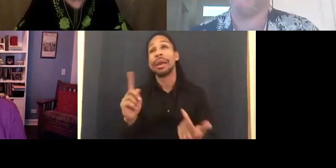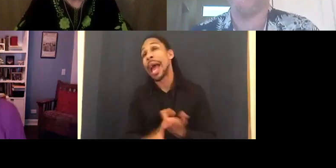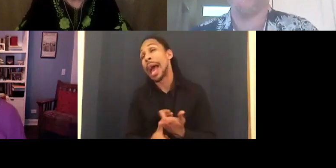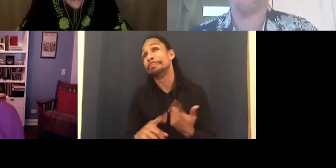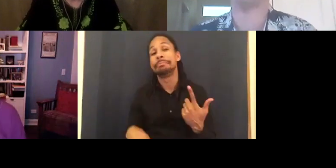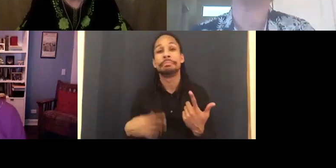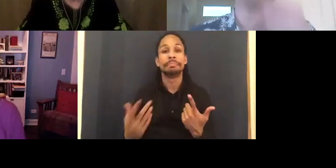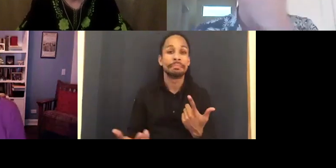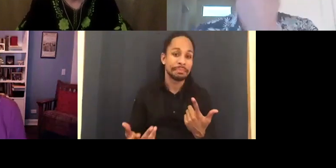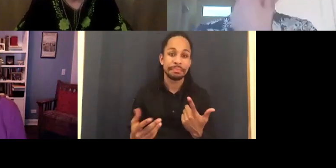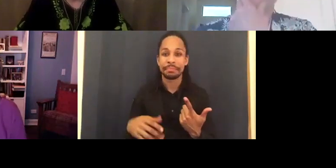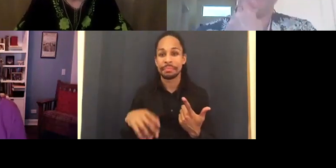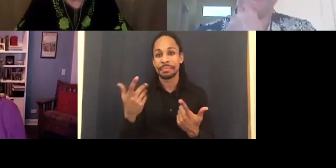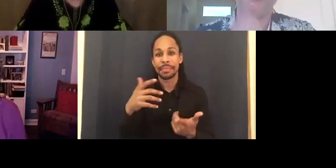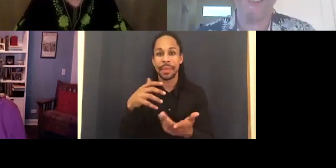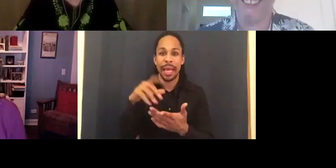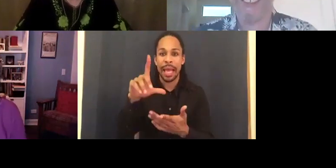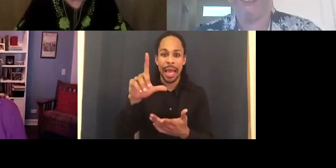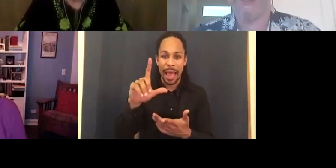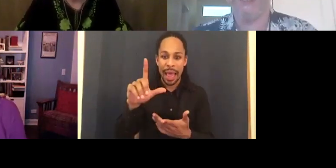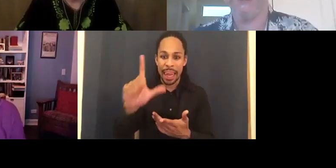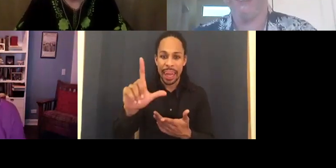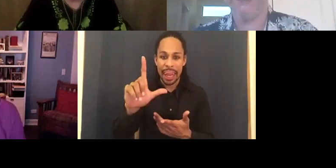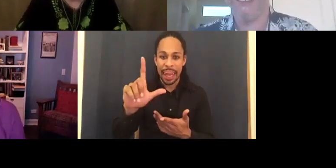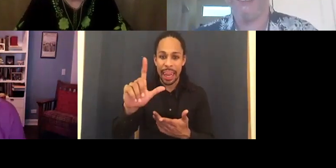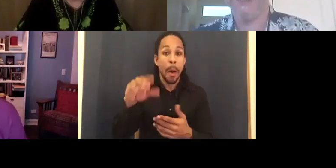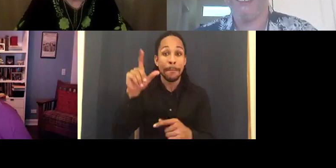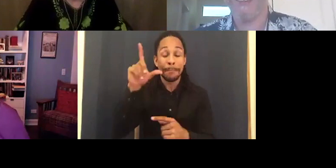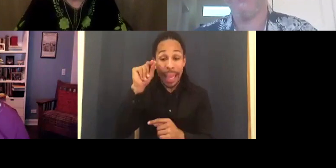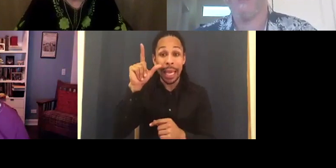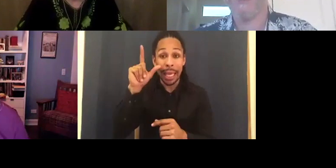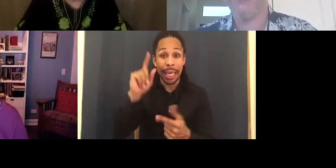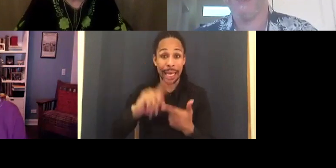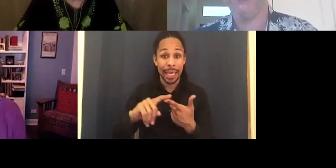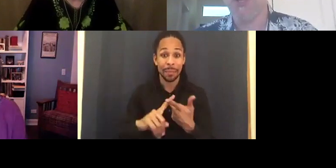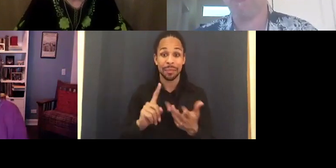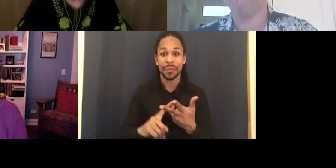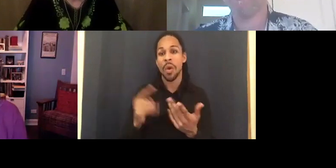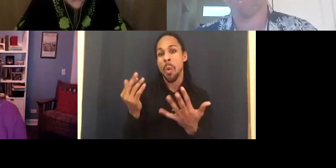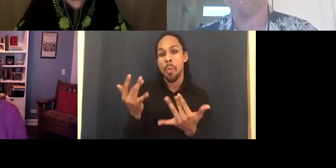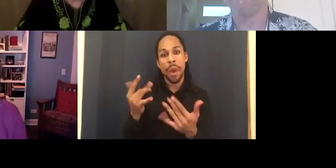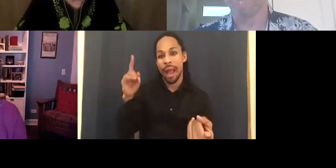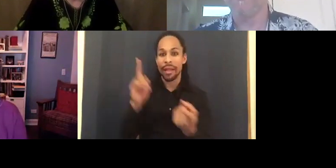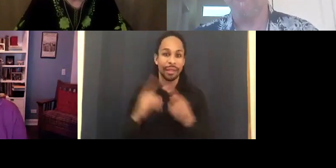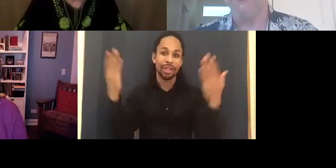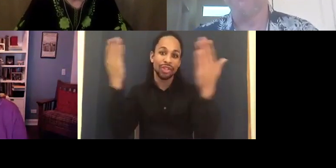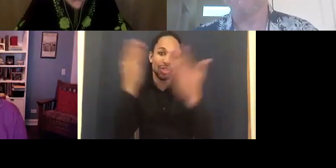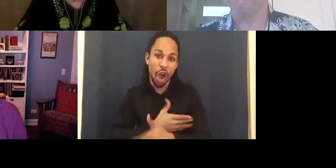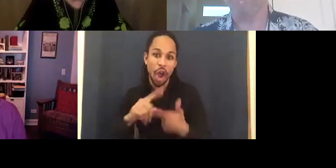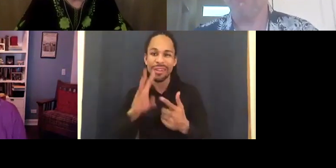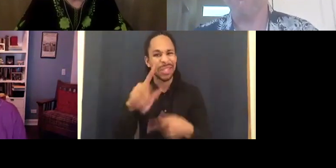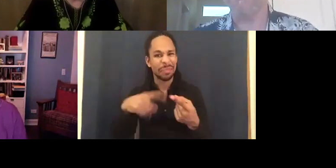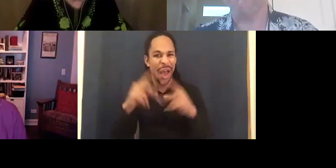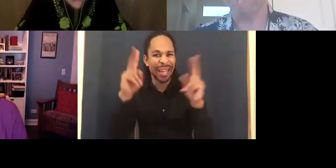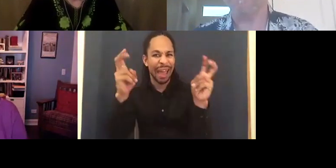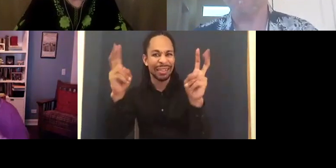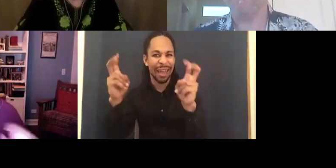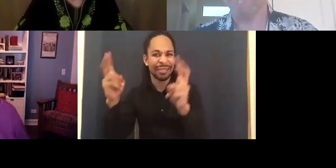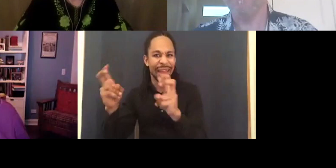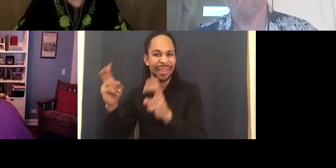There was wait until dark. There were a few more blind kind